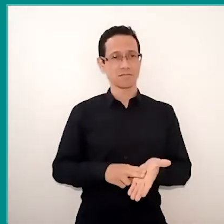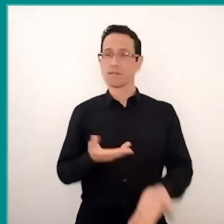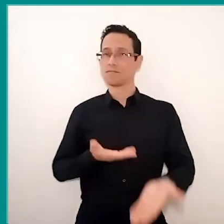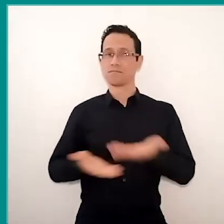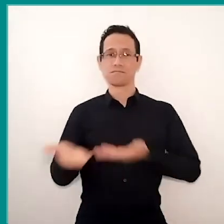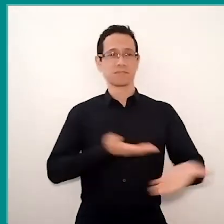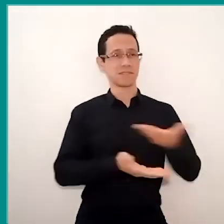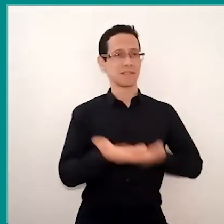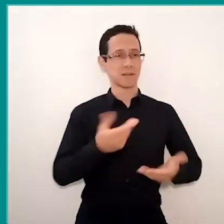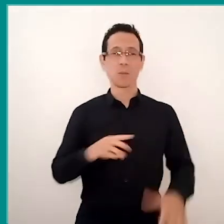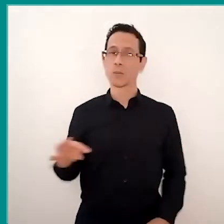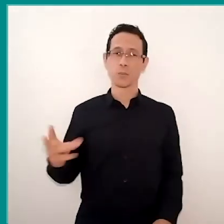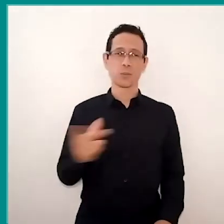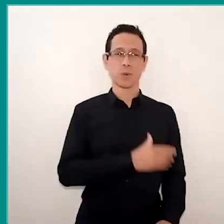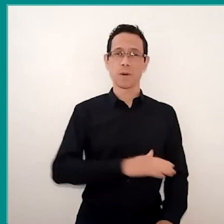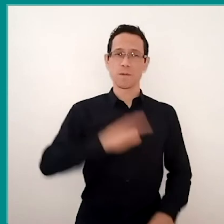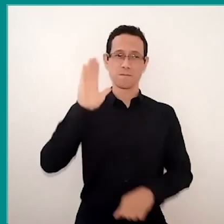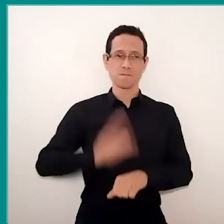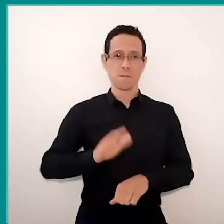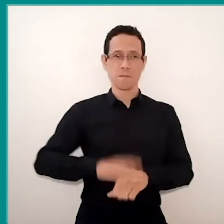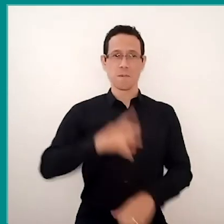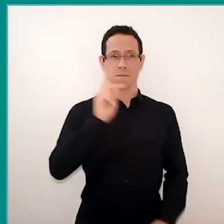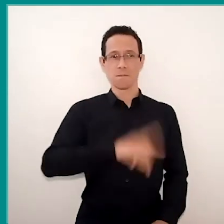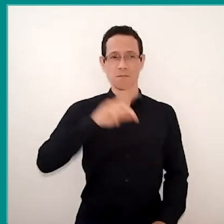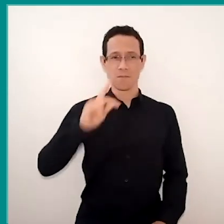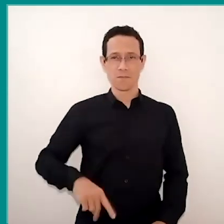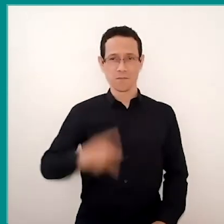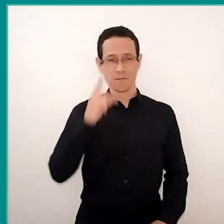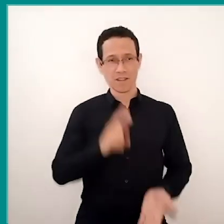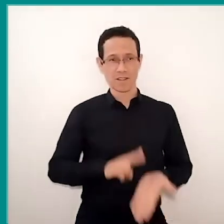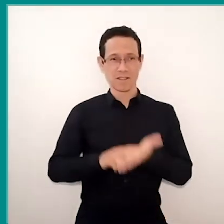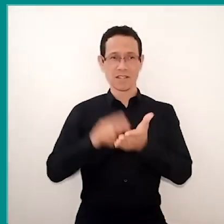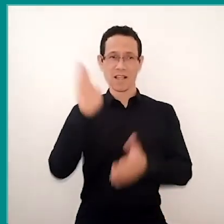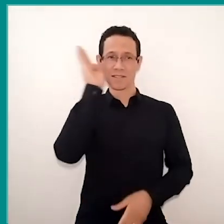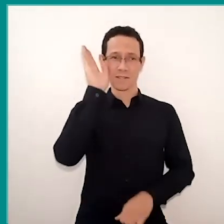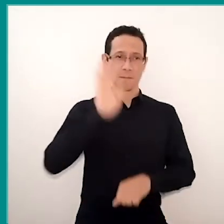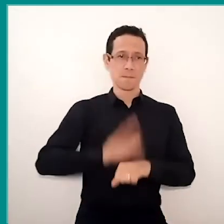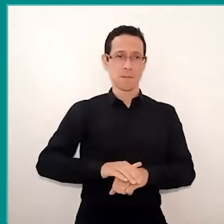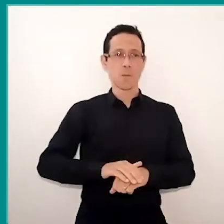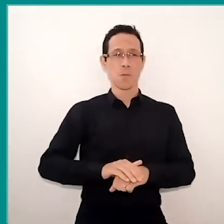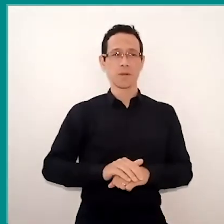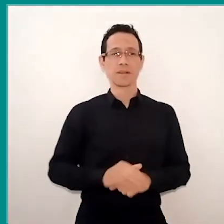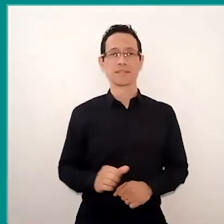Everything was mediated, of course, by educators and sent to Sesc, the children sent to Sesc,